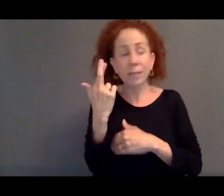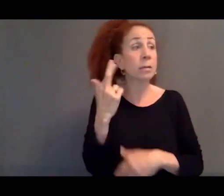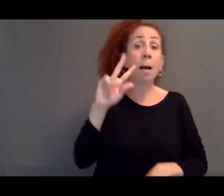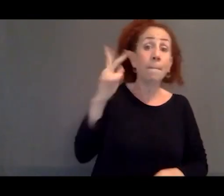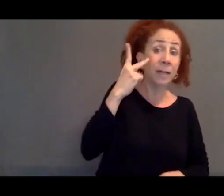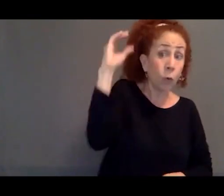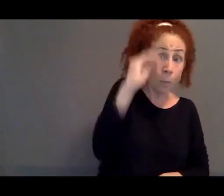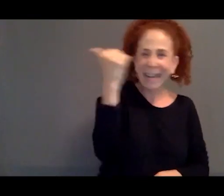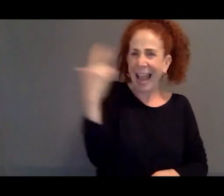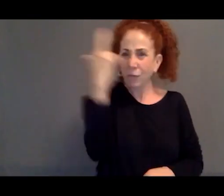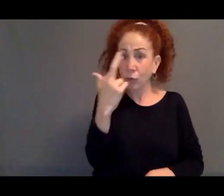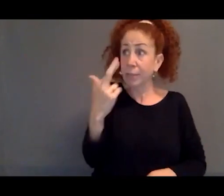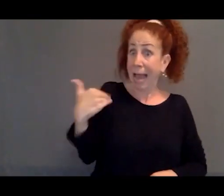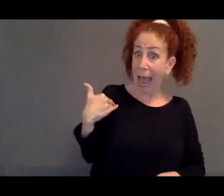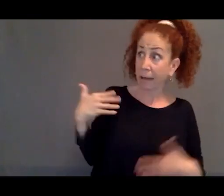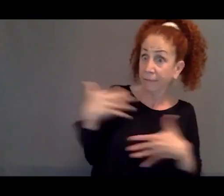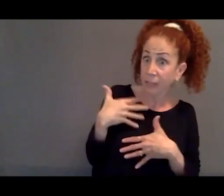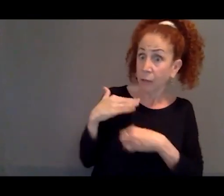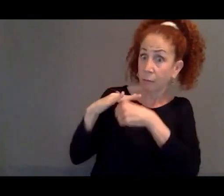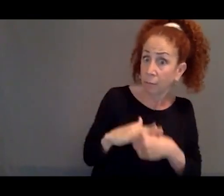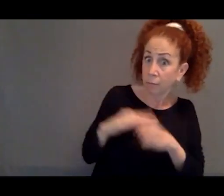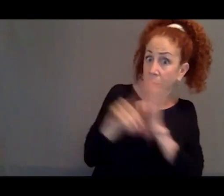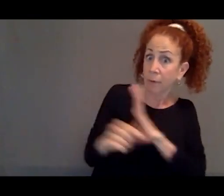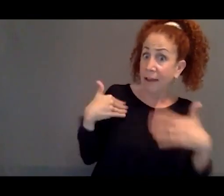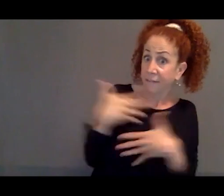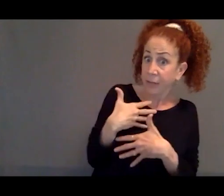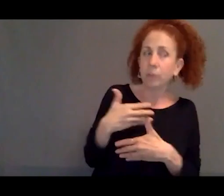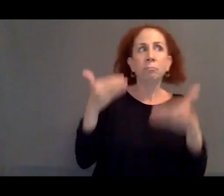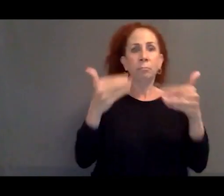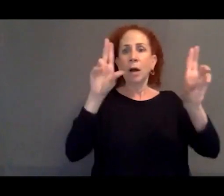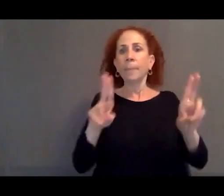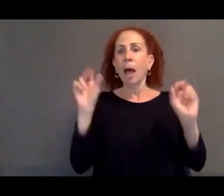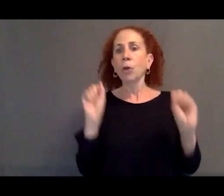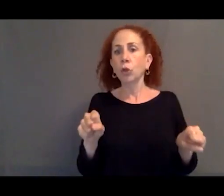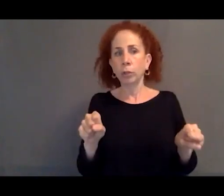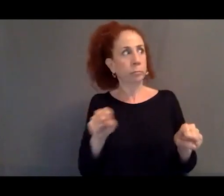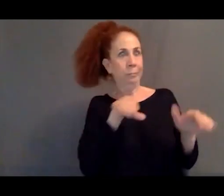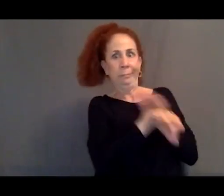could apply for refuge in another country.